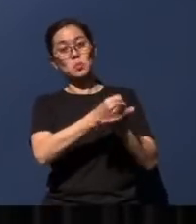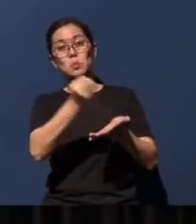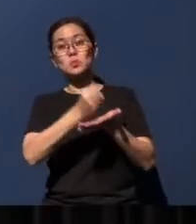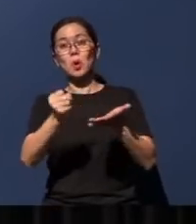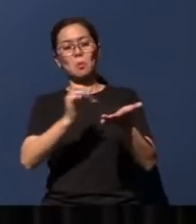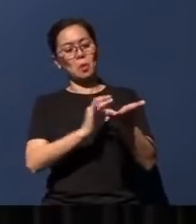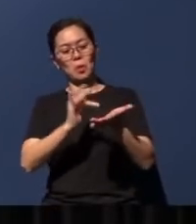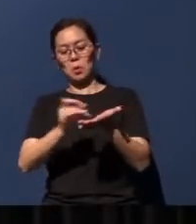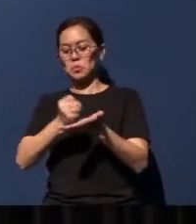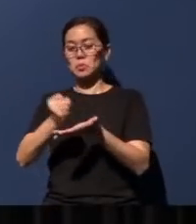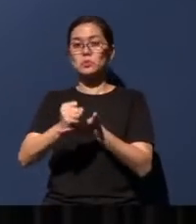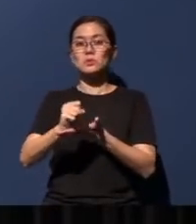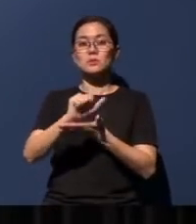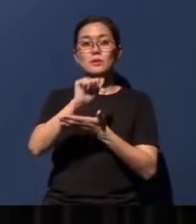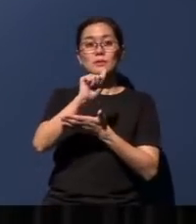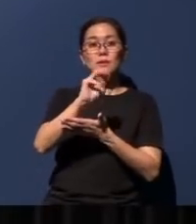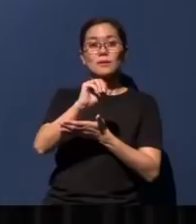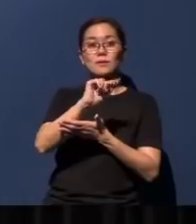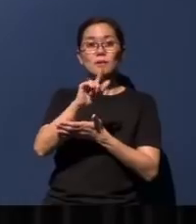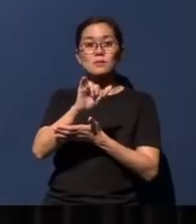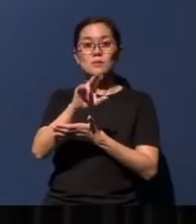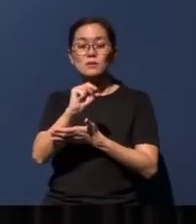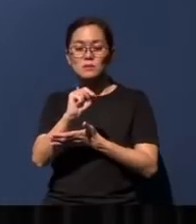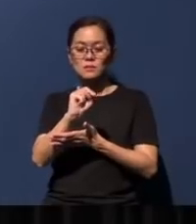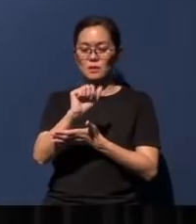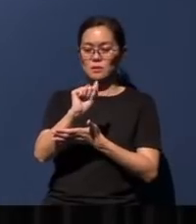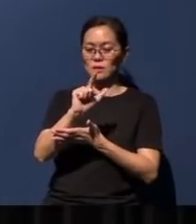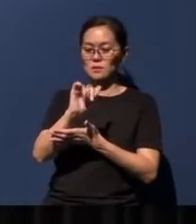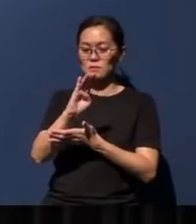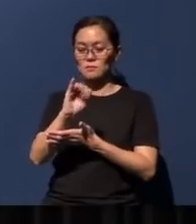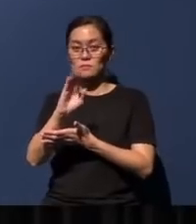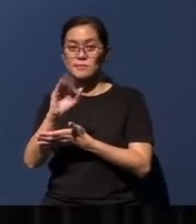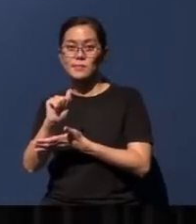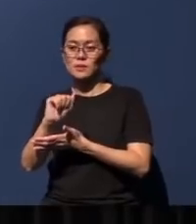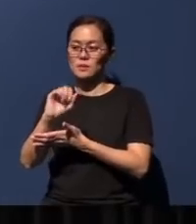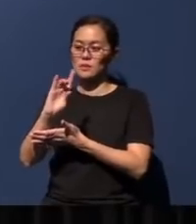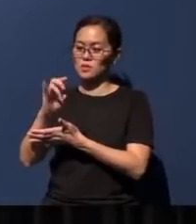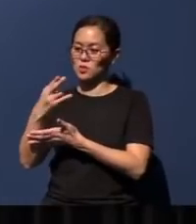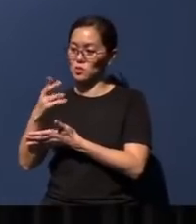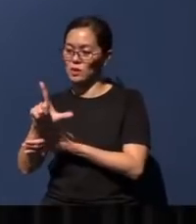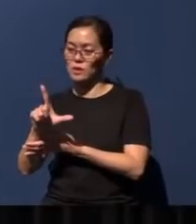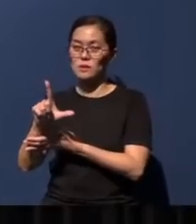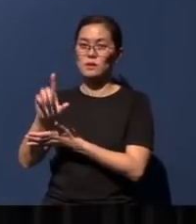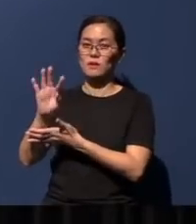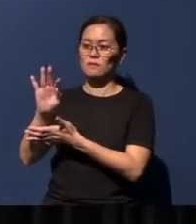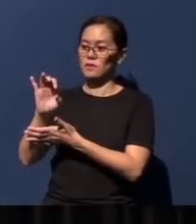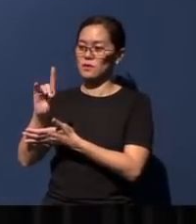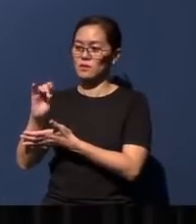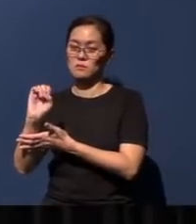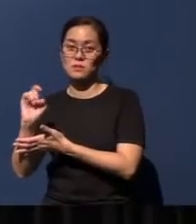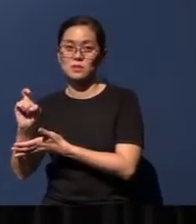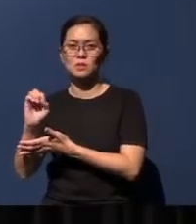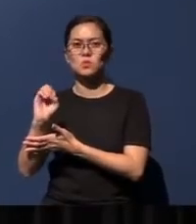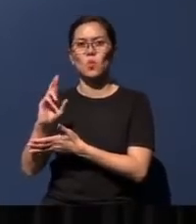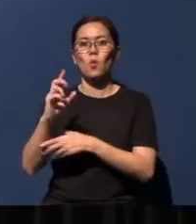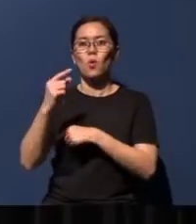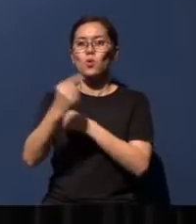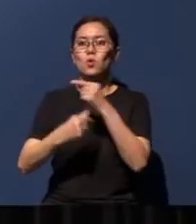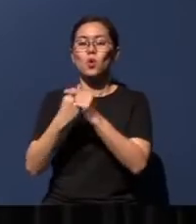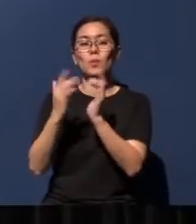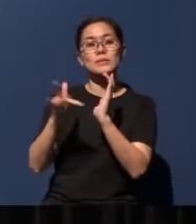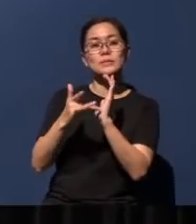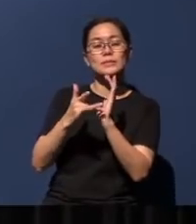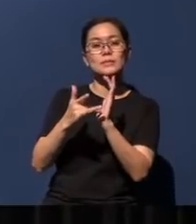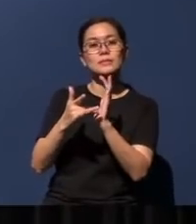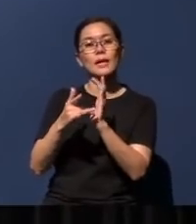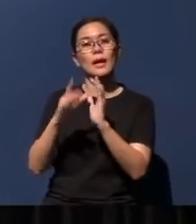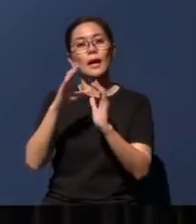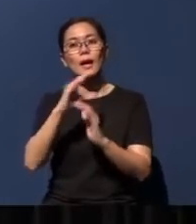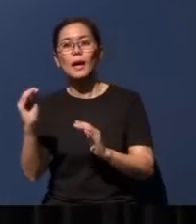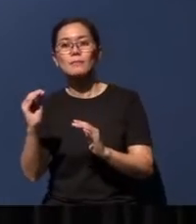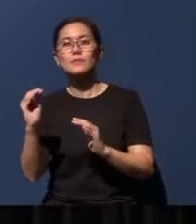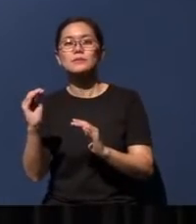Amazon, Alibaba, DHL, FedEx - you know, or global technology companies and platforms like Apple,